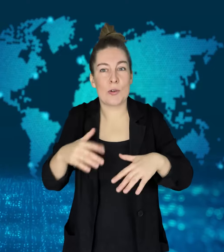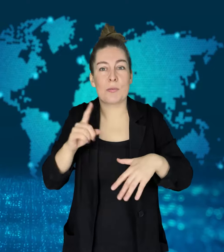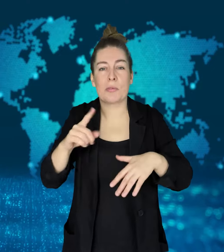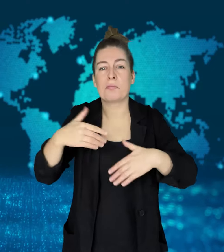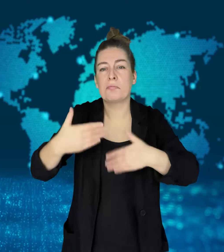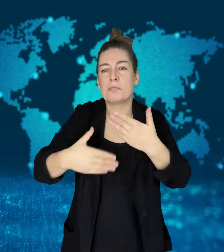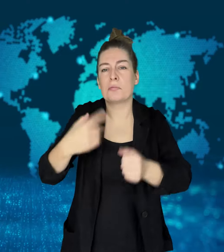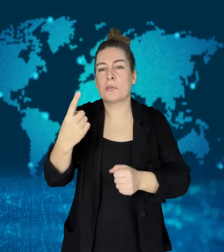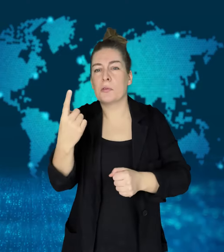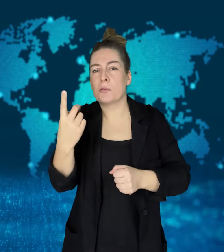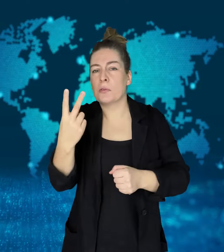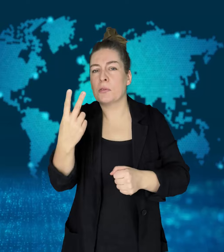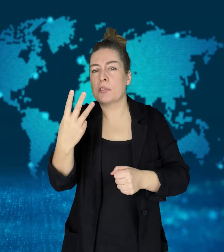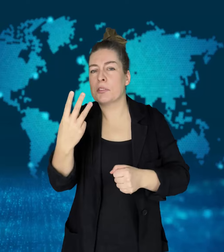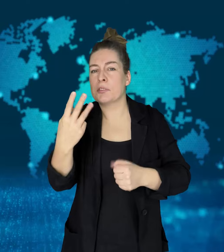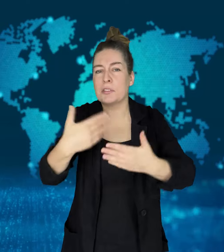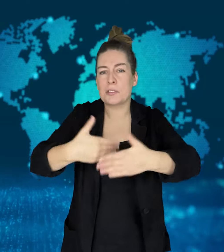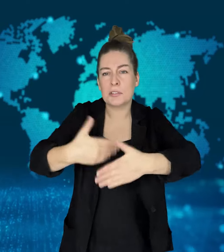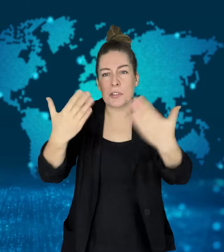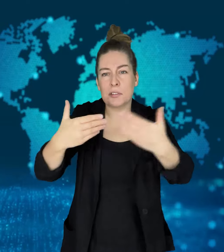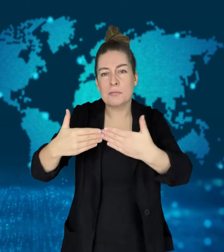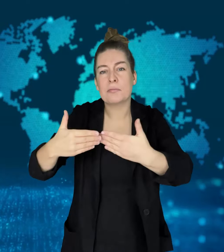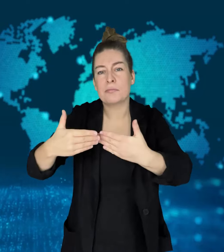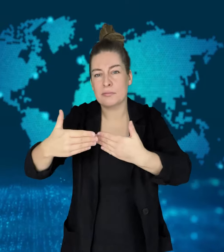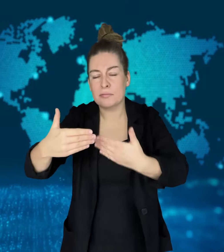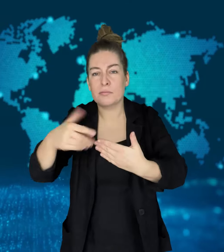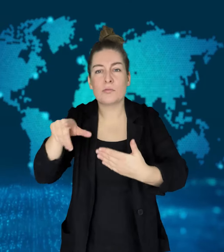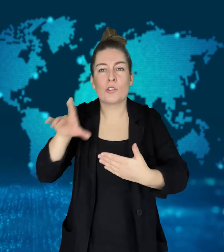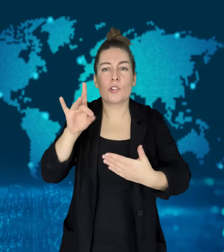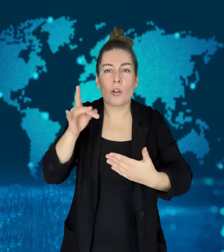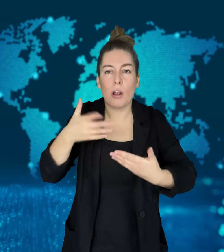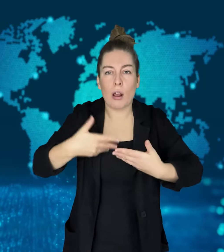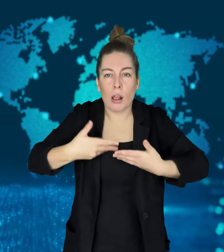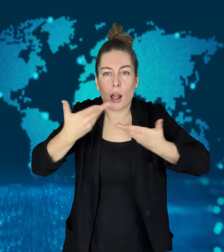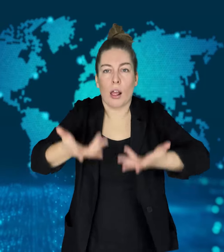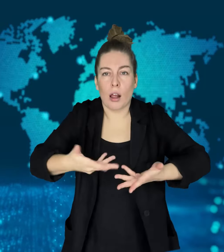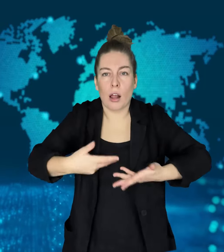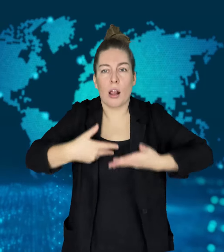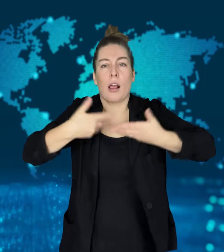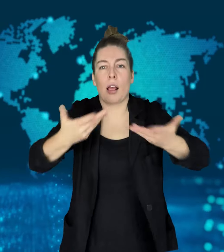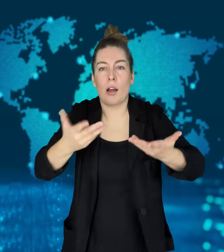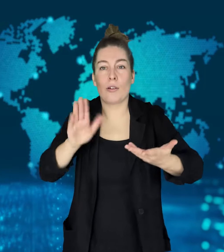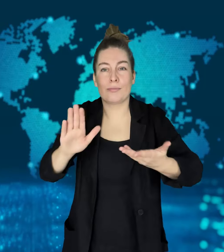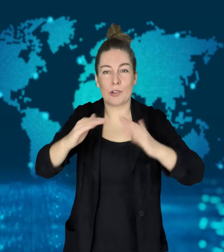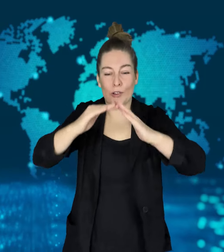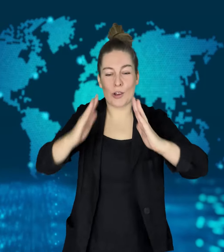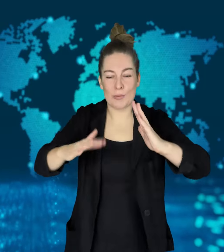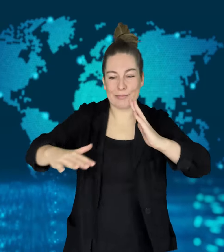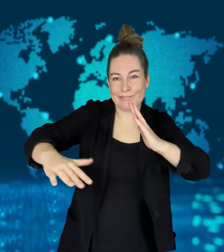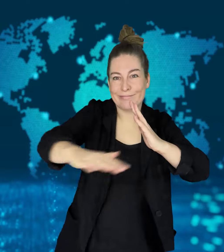find more of the money.